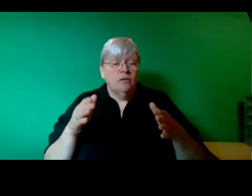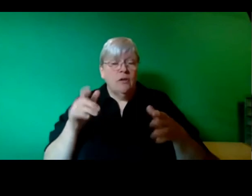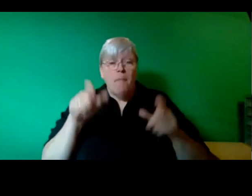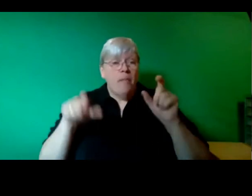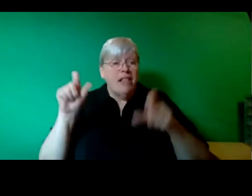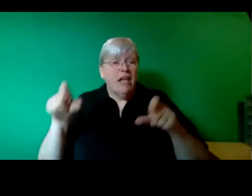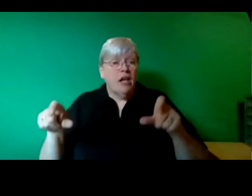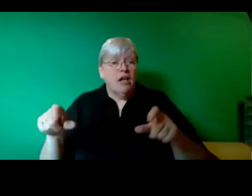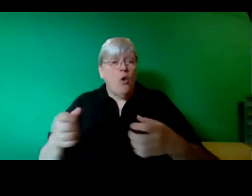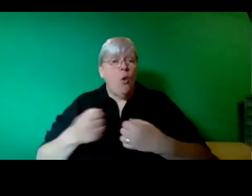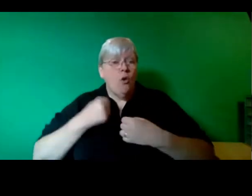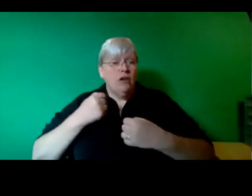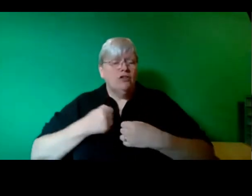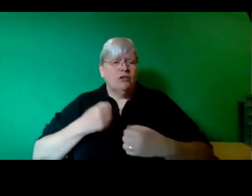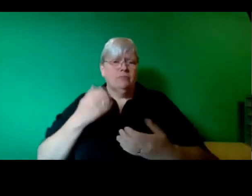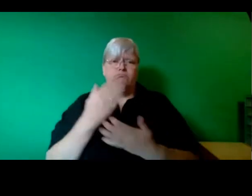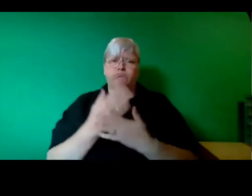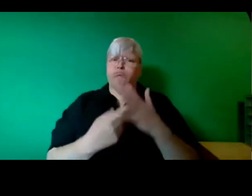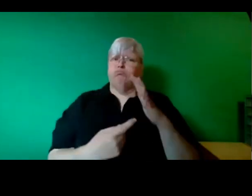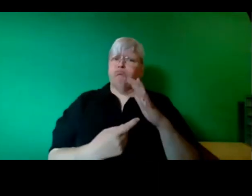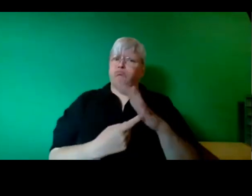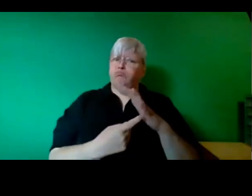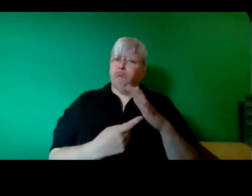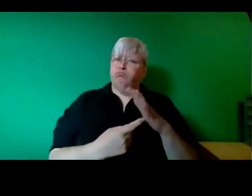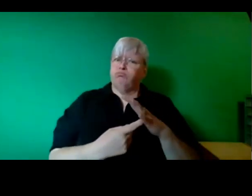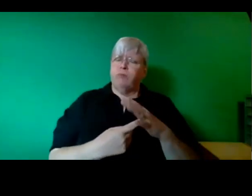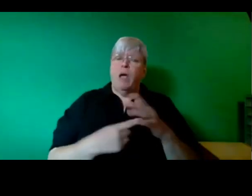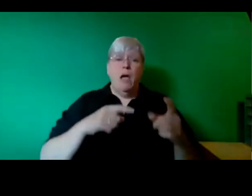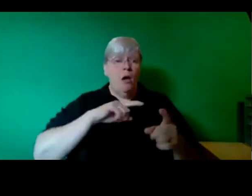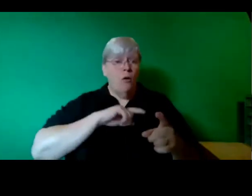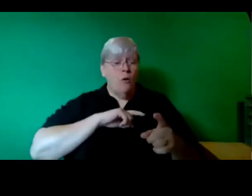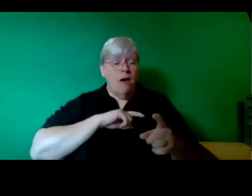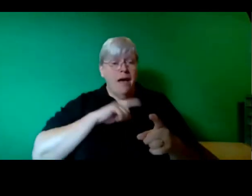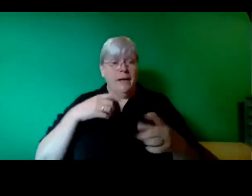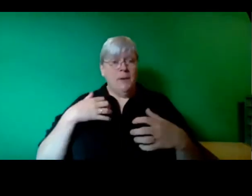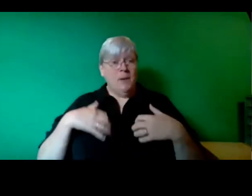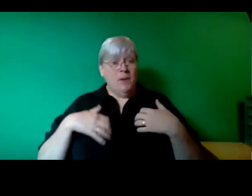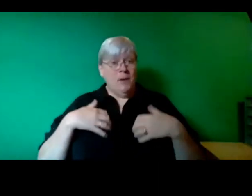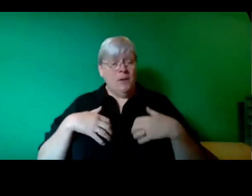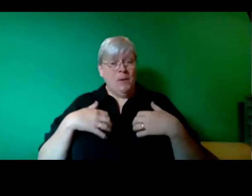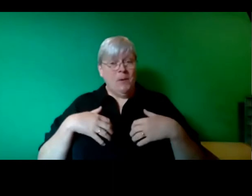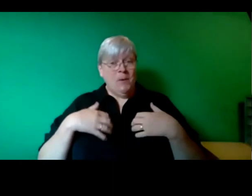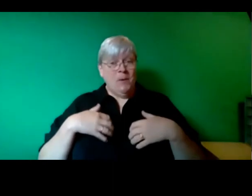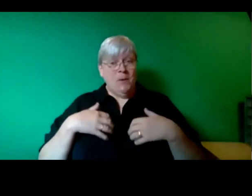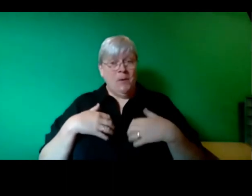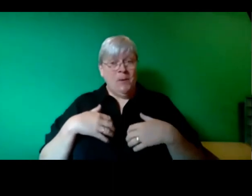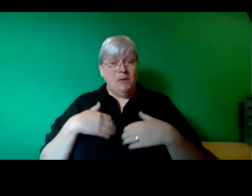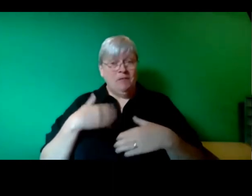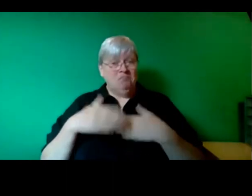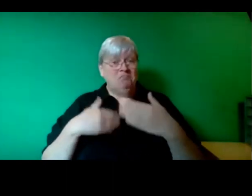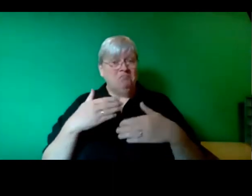crucially important and that's why we're really looking forward as TUED to bring unions or be